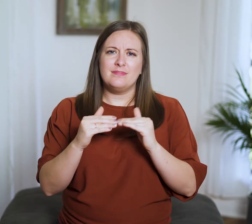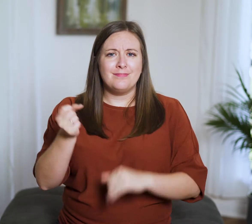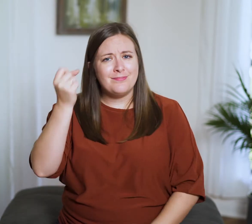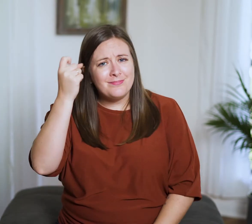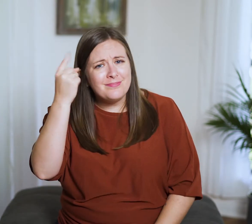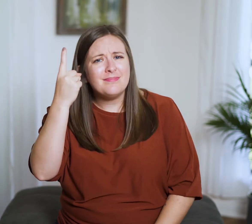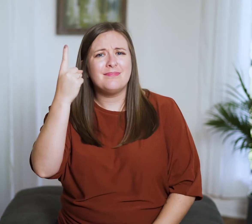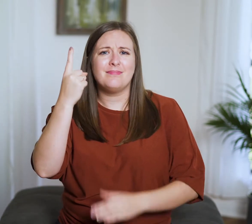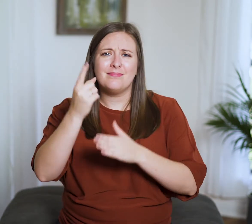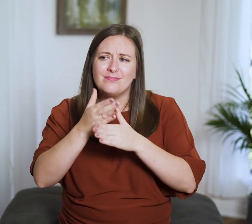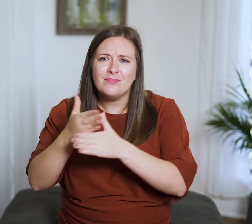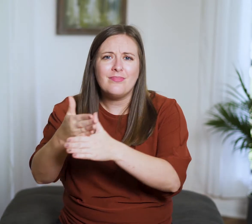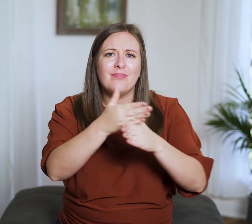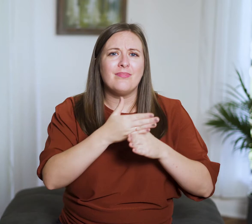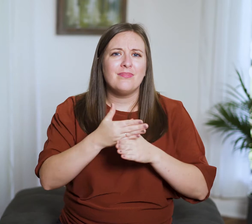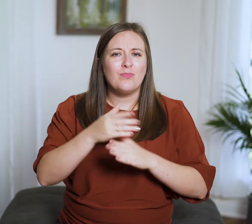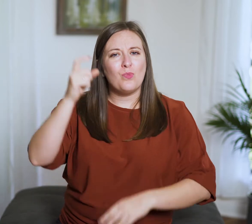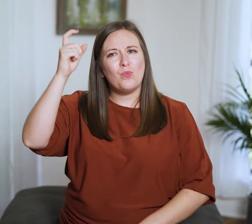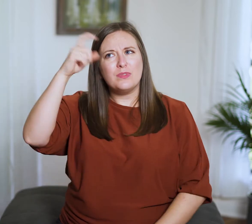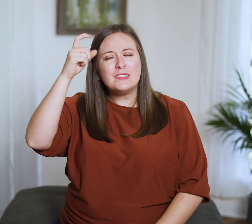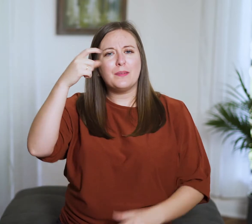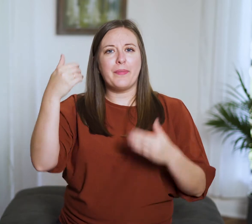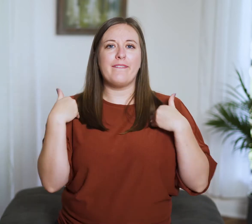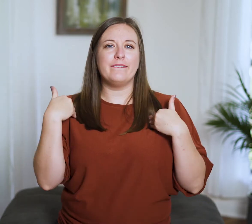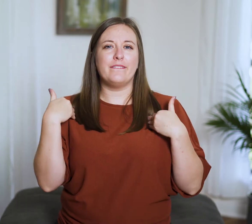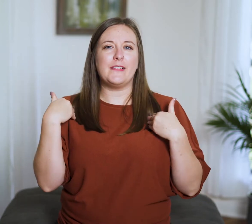and “On the lips of him who has understanding, wisdom is found,”